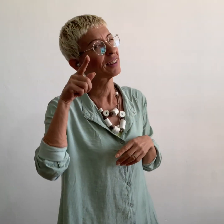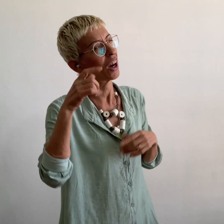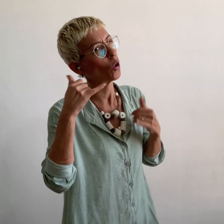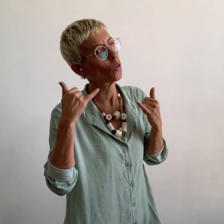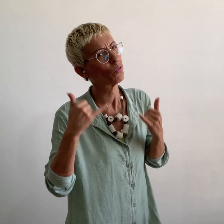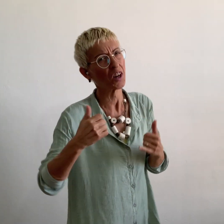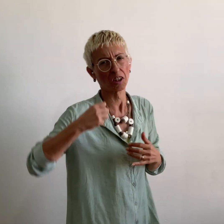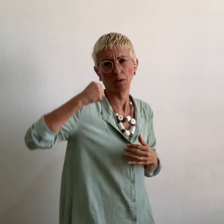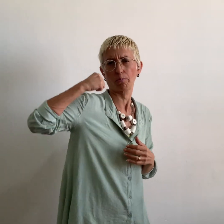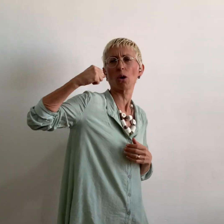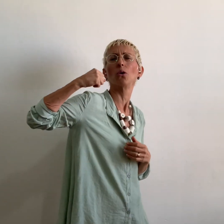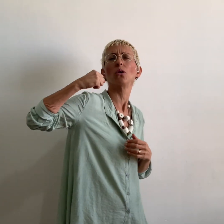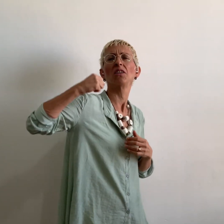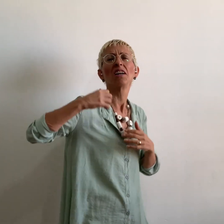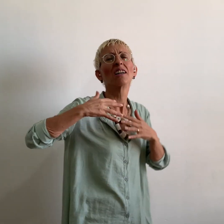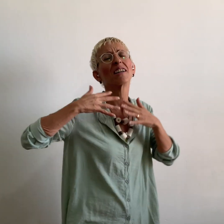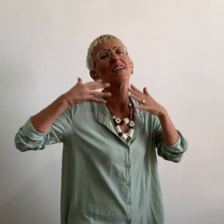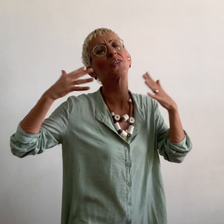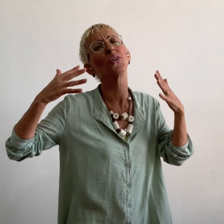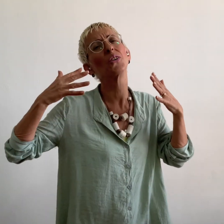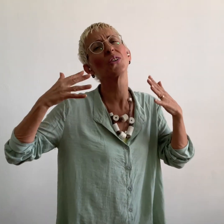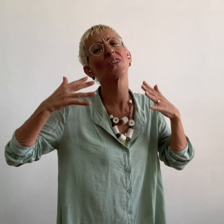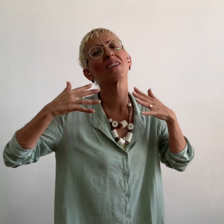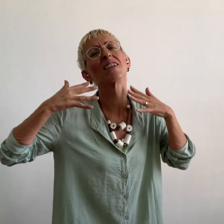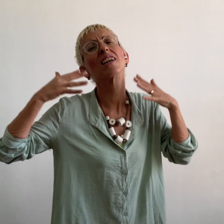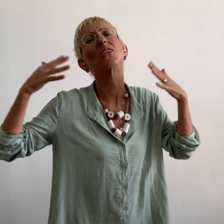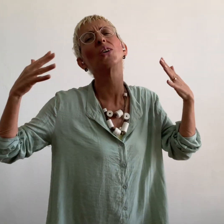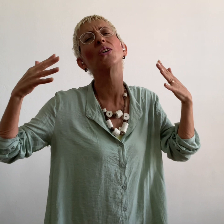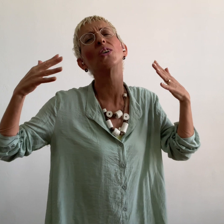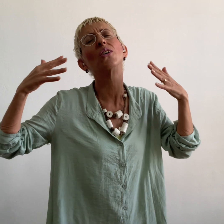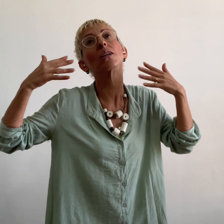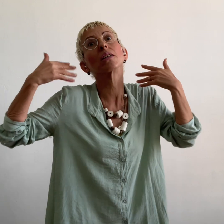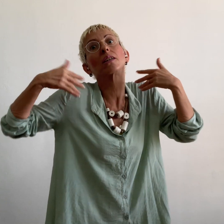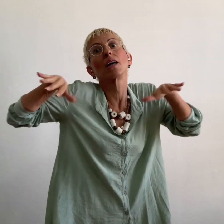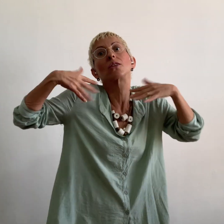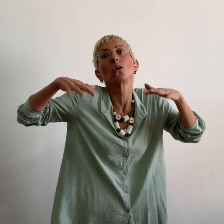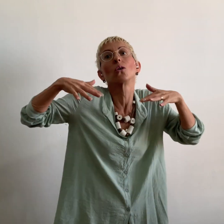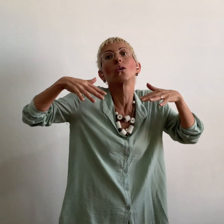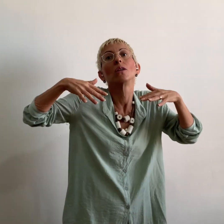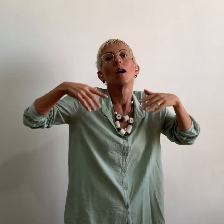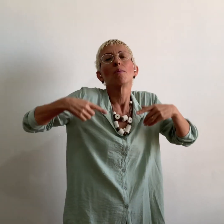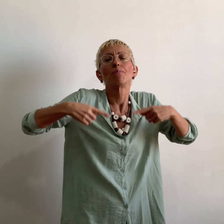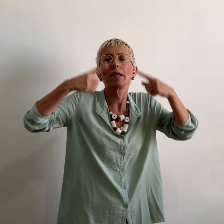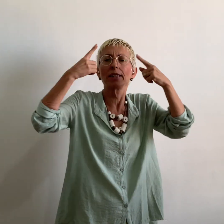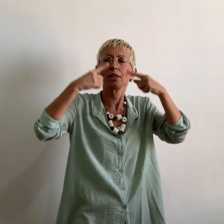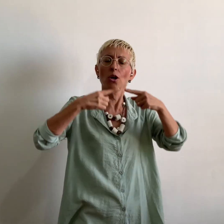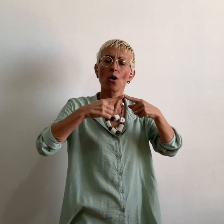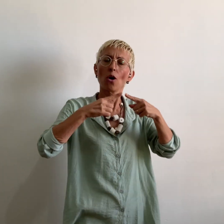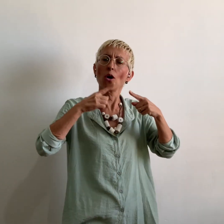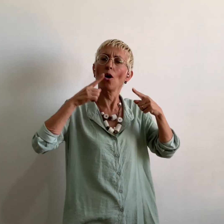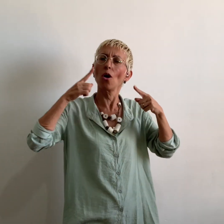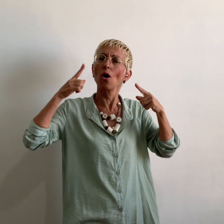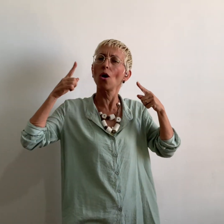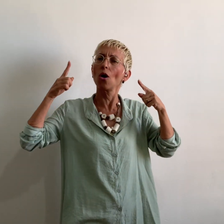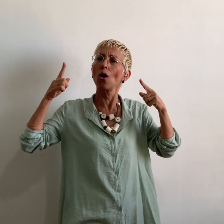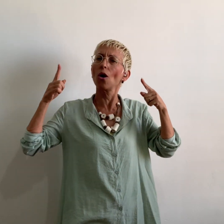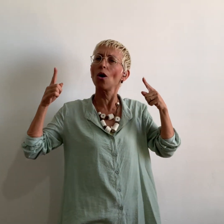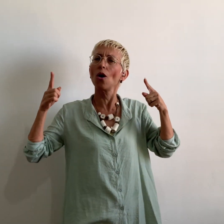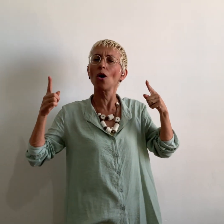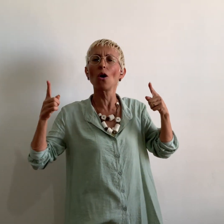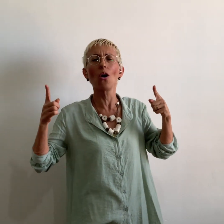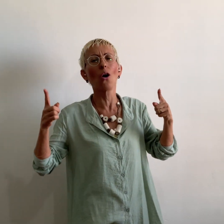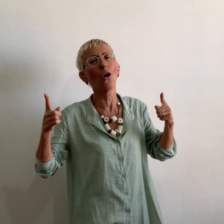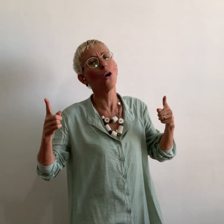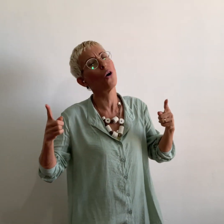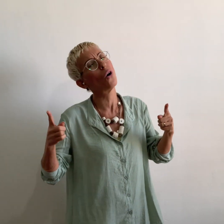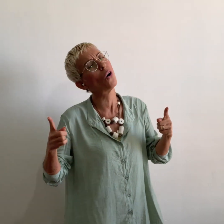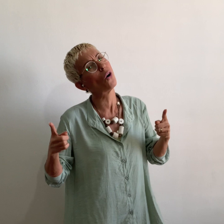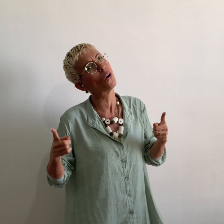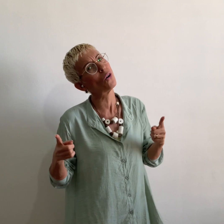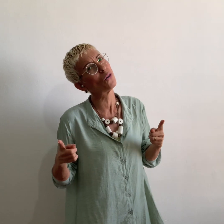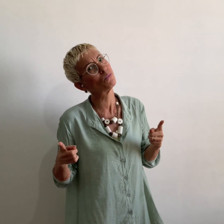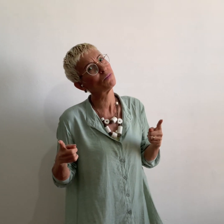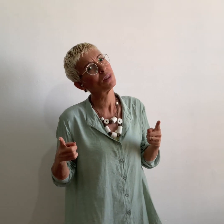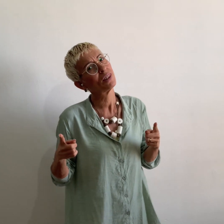You make a magnificent hero during the day